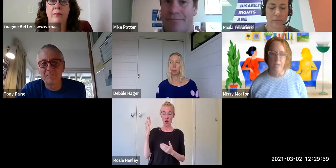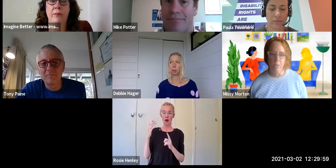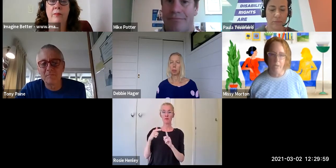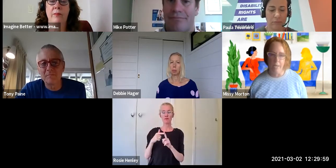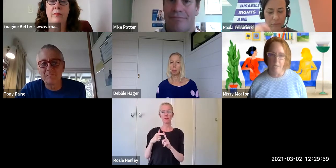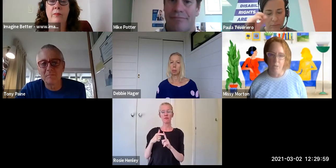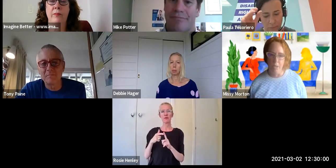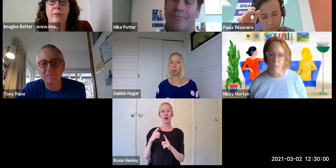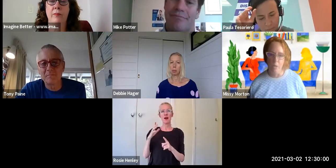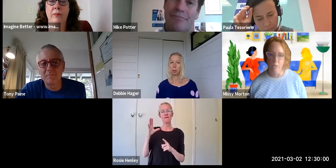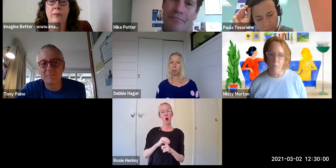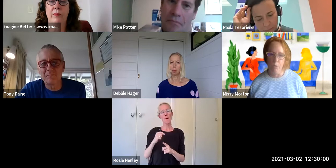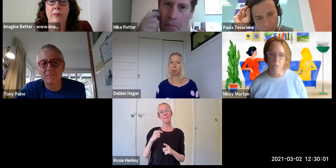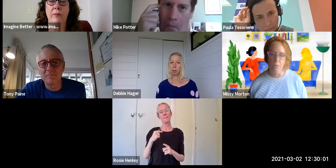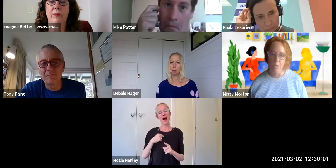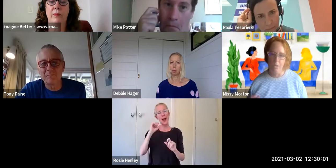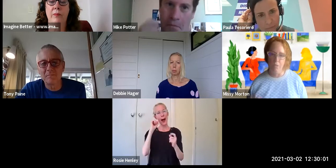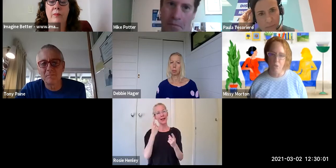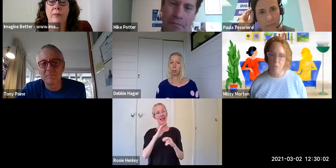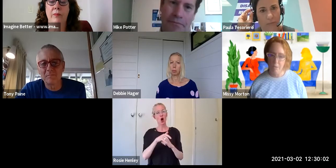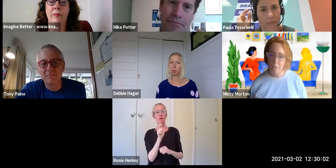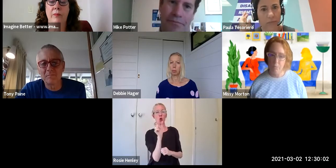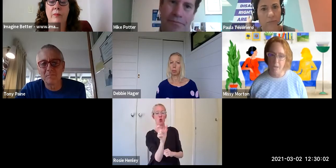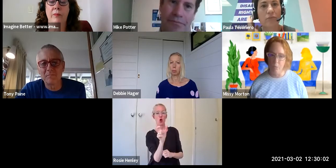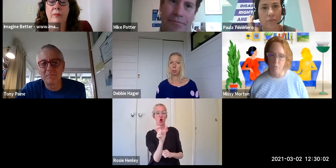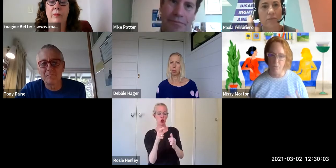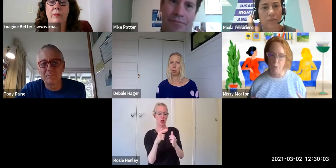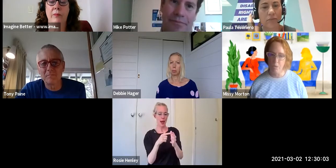something that has to be dealt with on both an individual level. How do we respond to